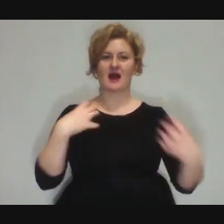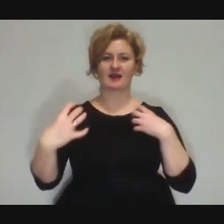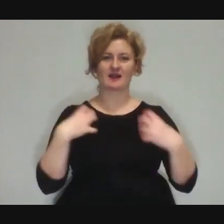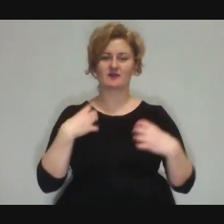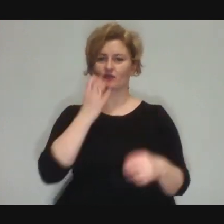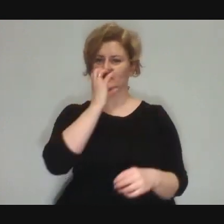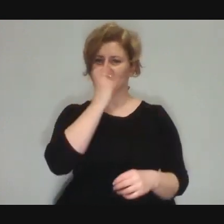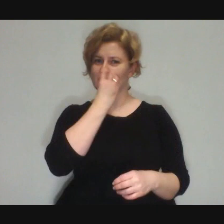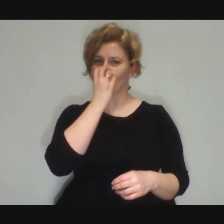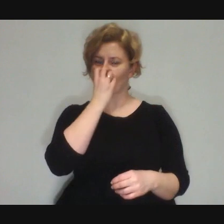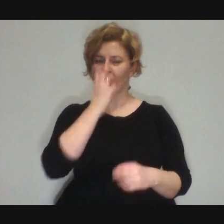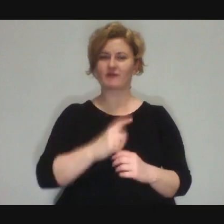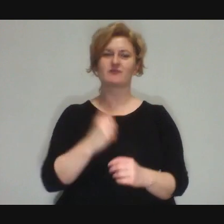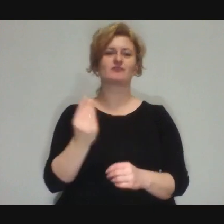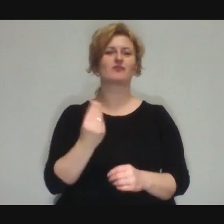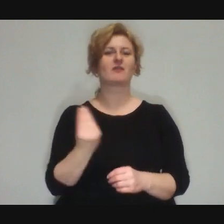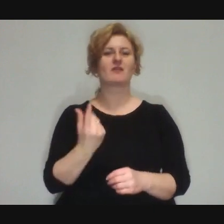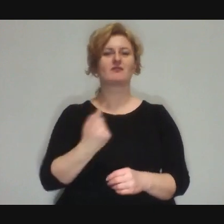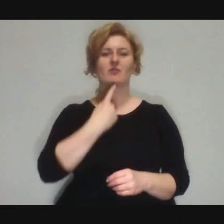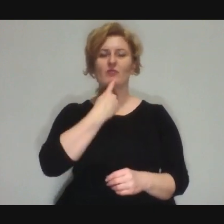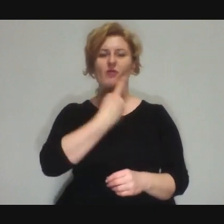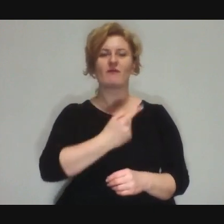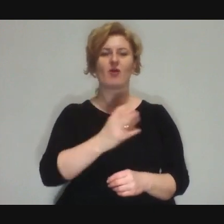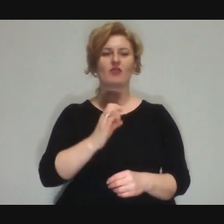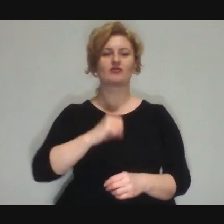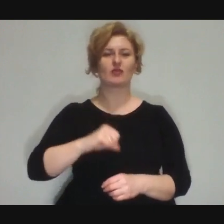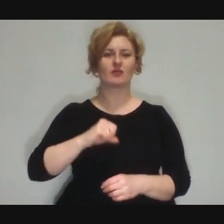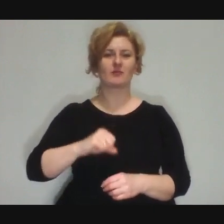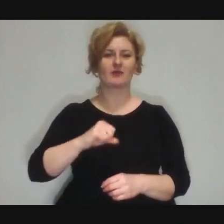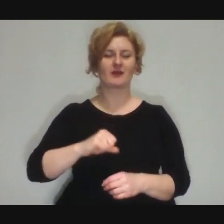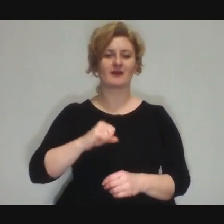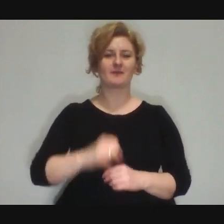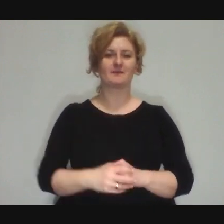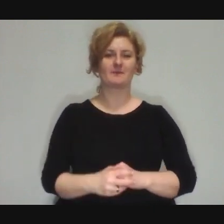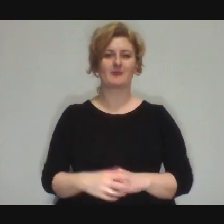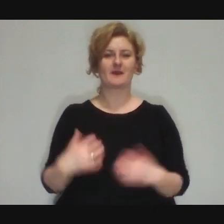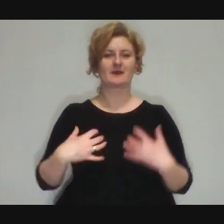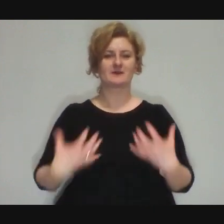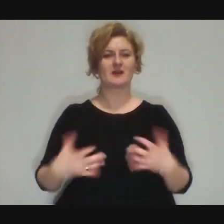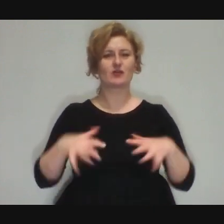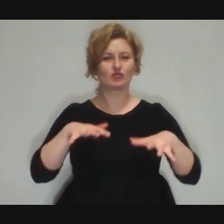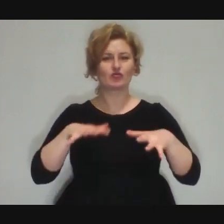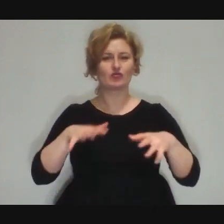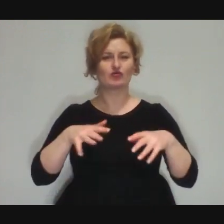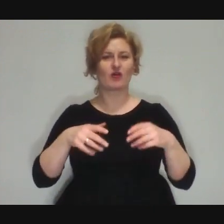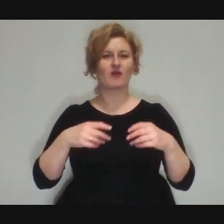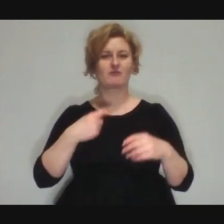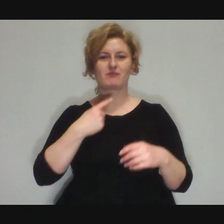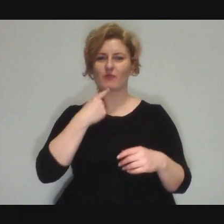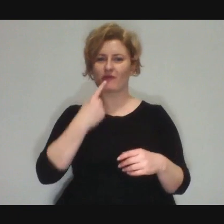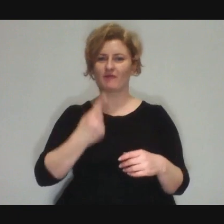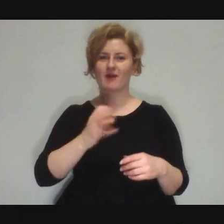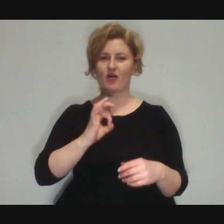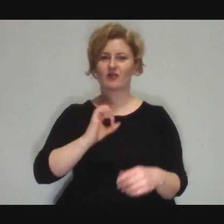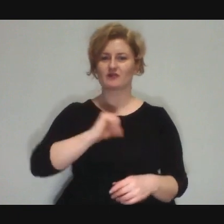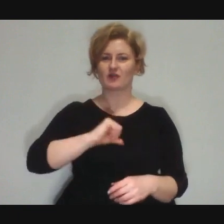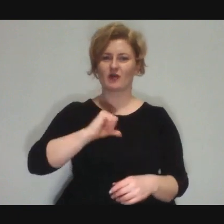Anything else Marek would like to say about yourself? Marek: I think I would like to say many more things about myself, especially that I am an artist